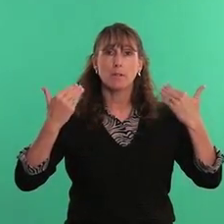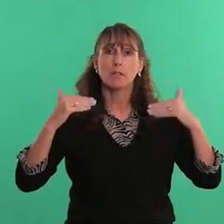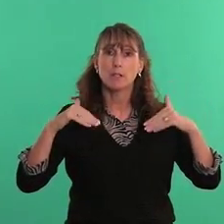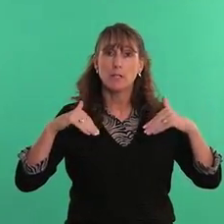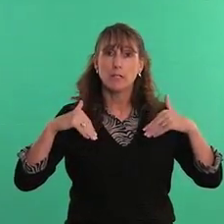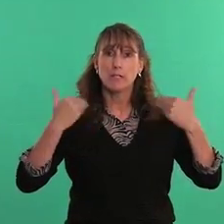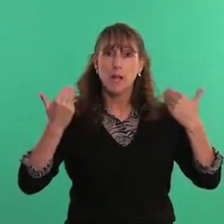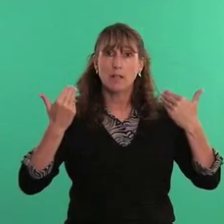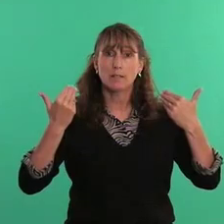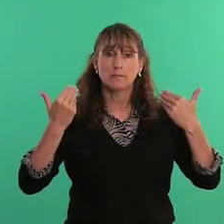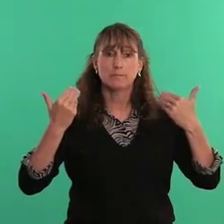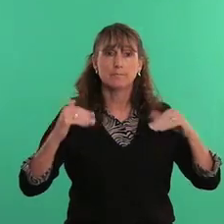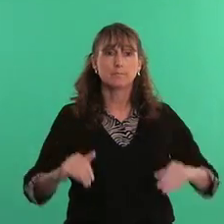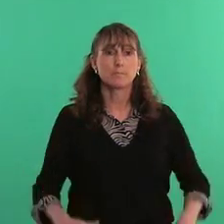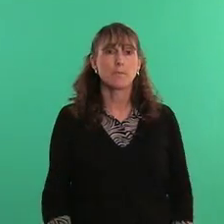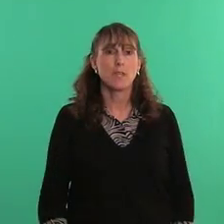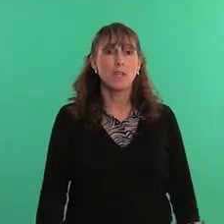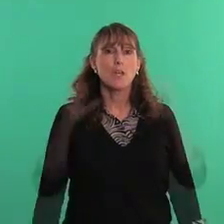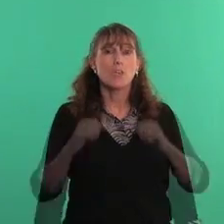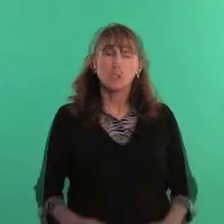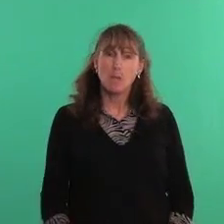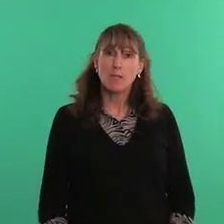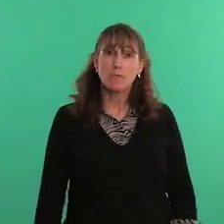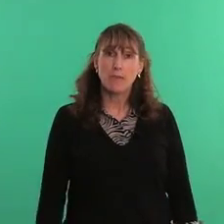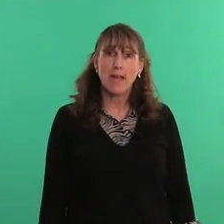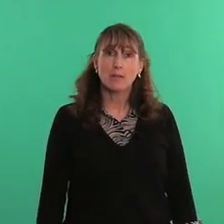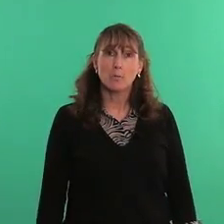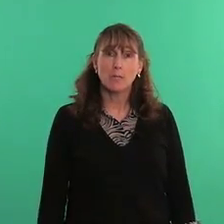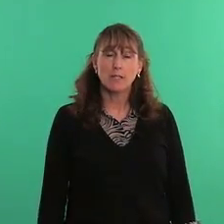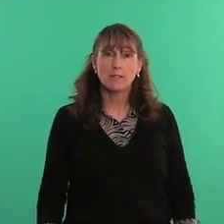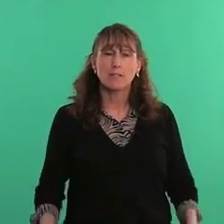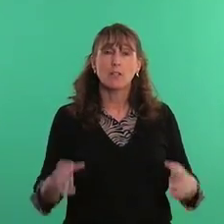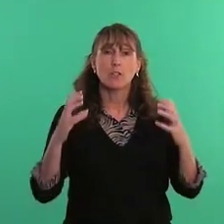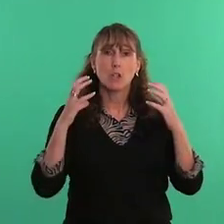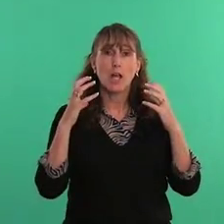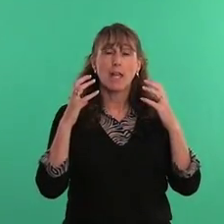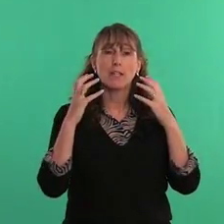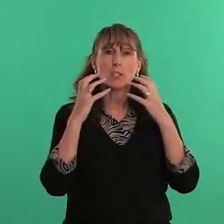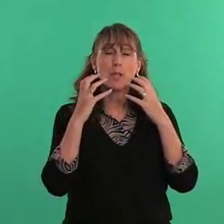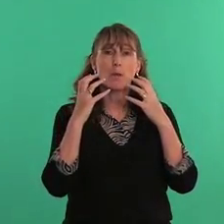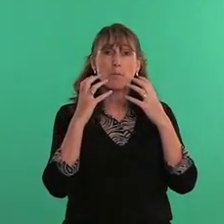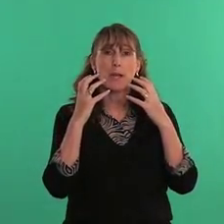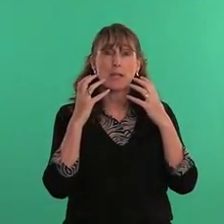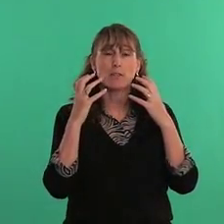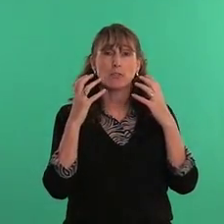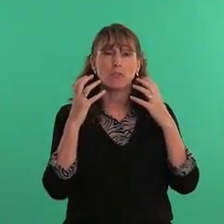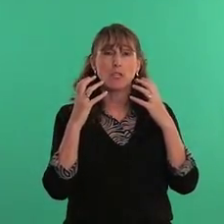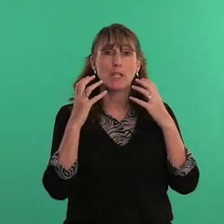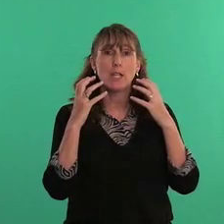young chubby, fat, obese claw handshape up by your chin